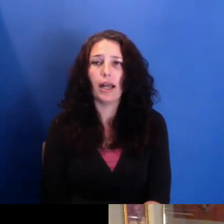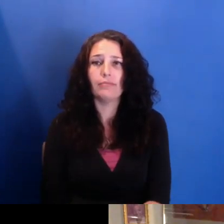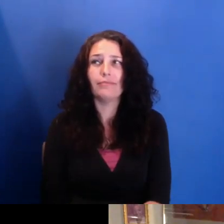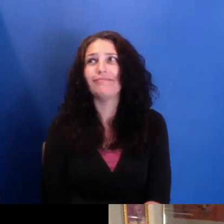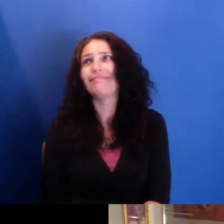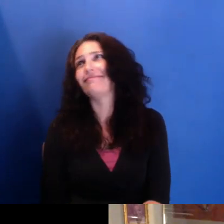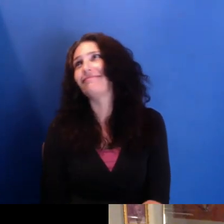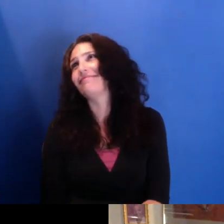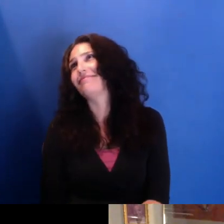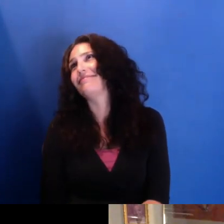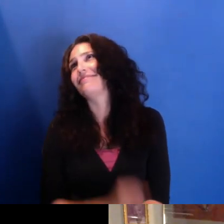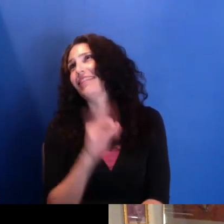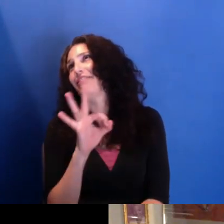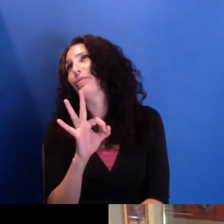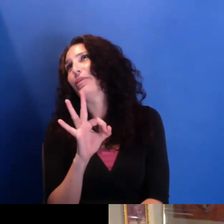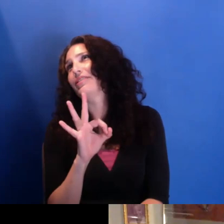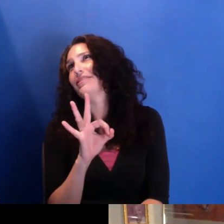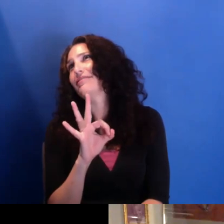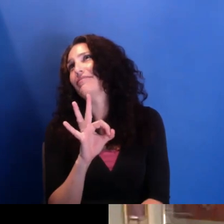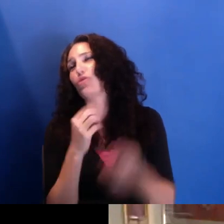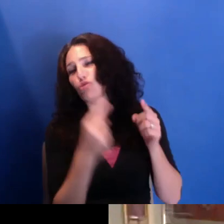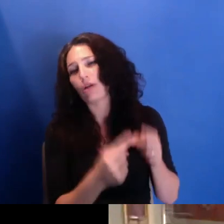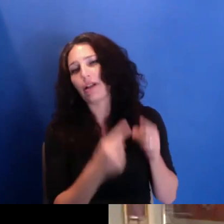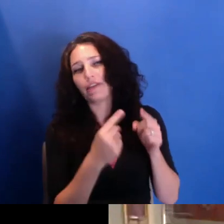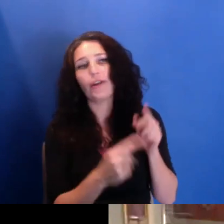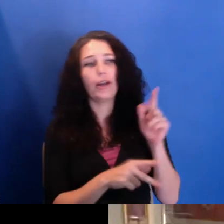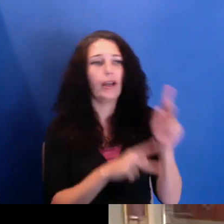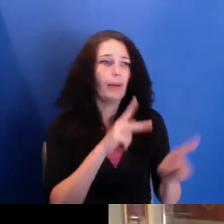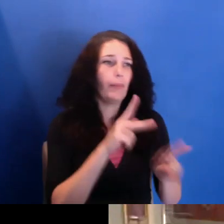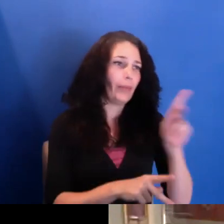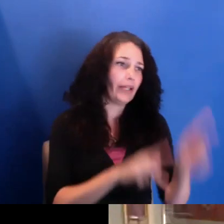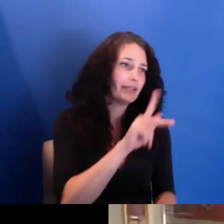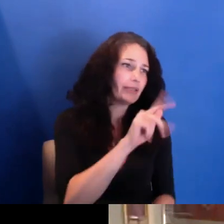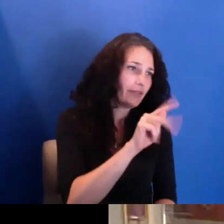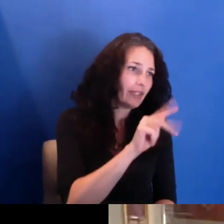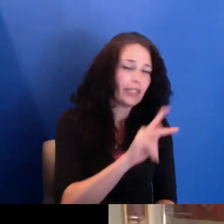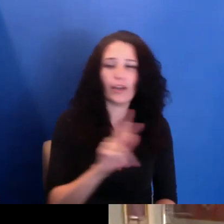whether it was the struggle for public access, whether it was the struggle for independence-- you know,